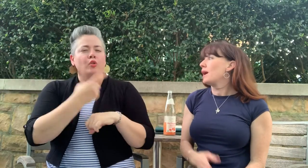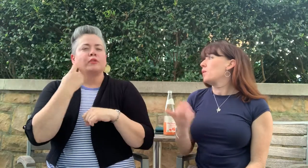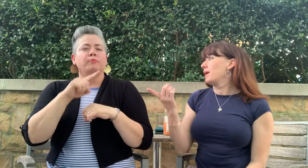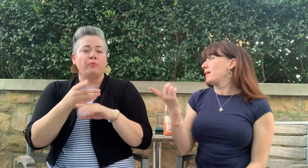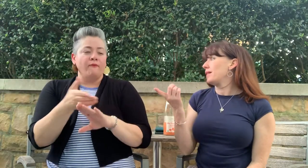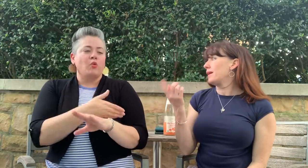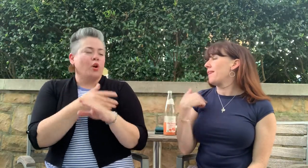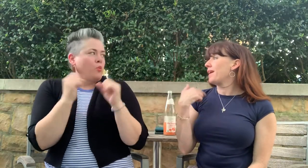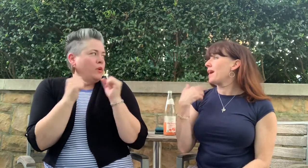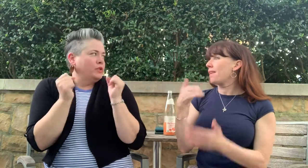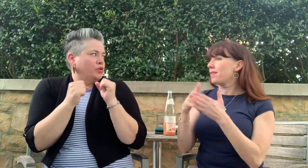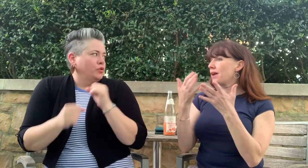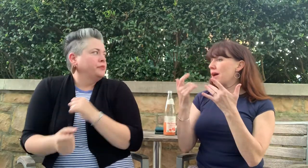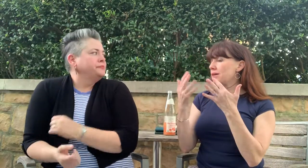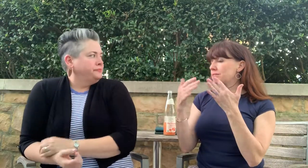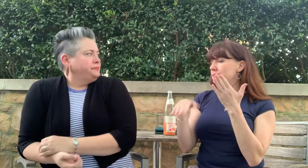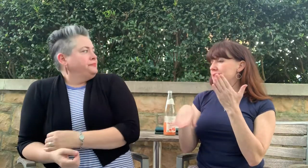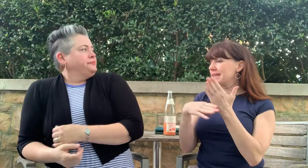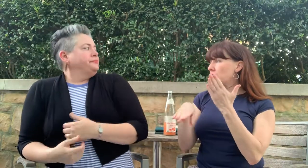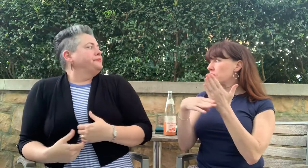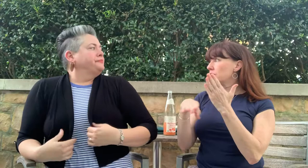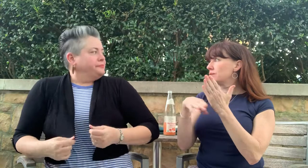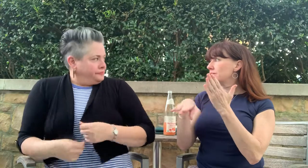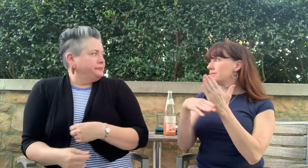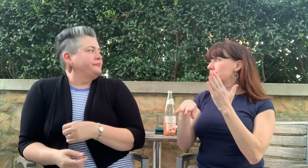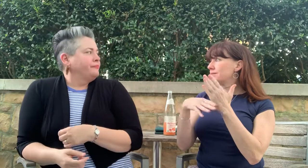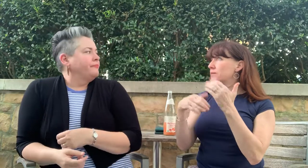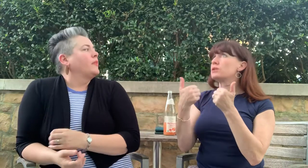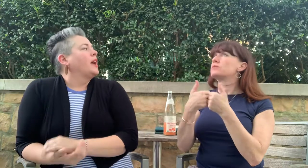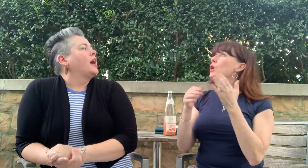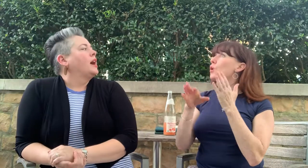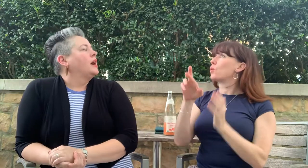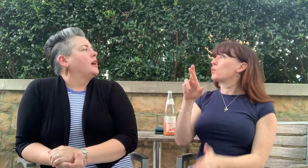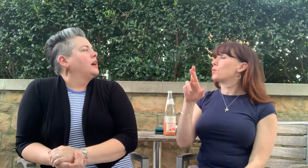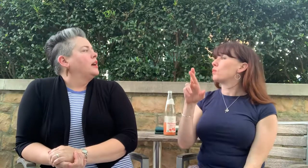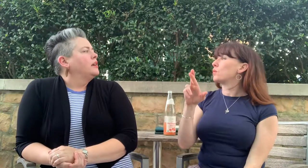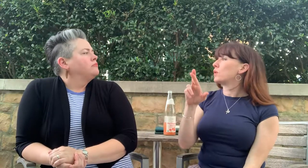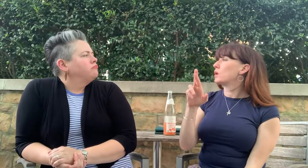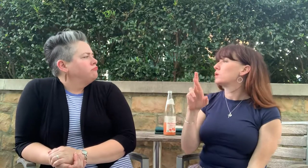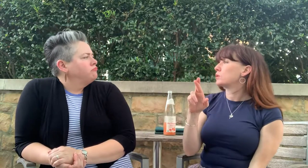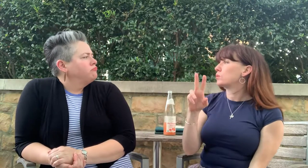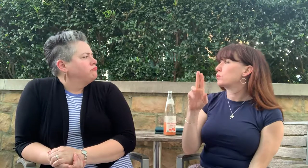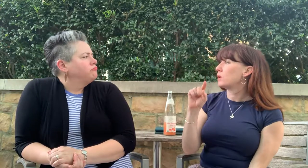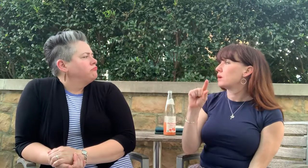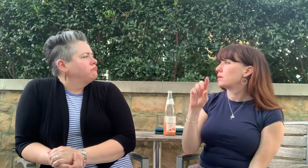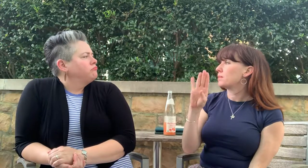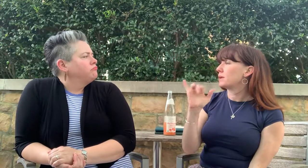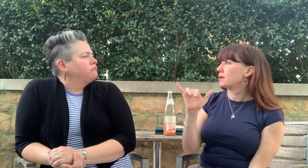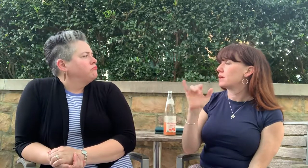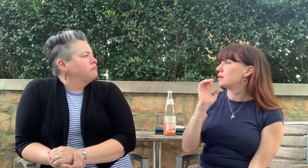Wasn't there the soccer/football going on? Was it rugby?